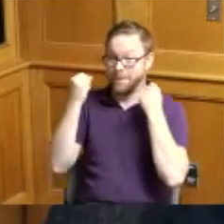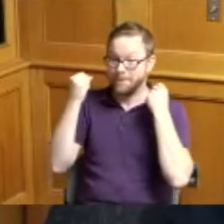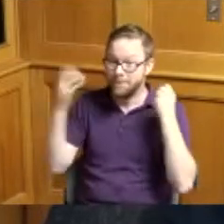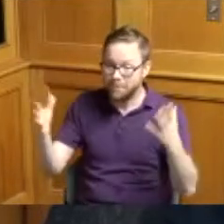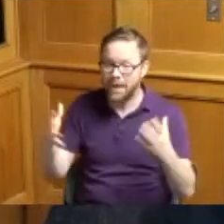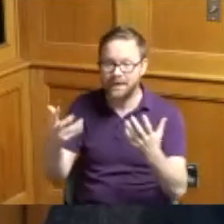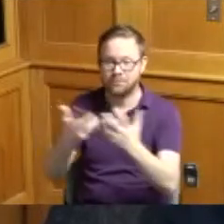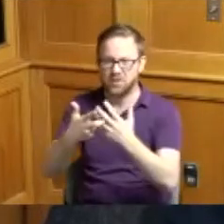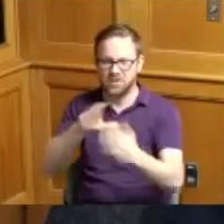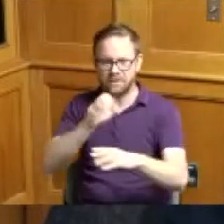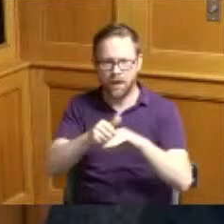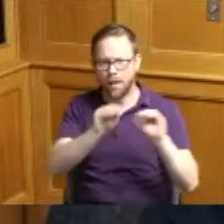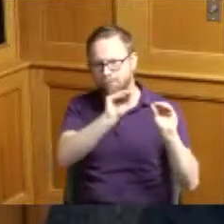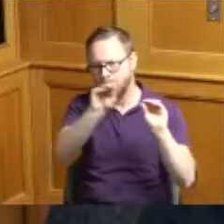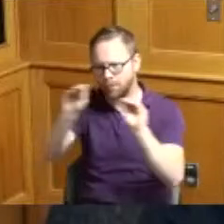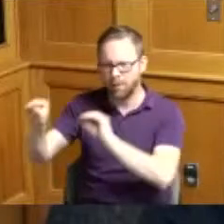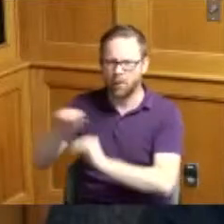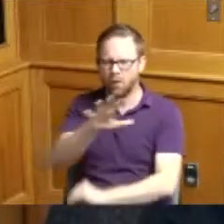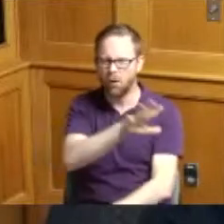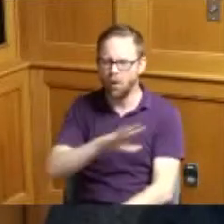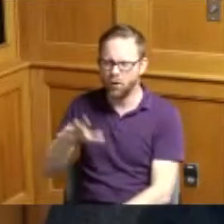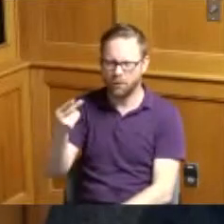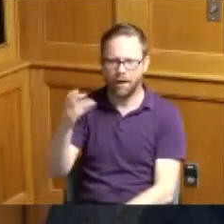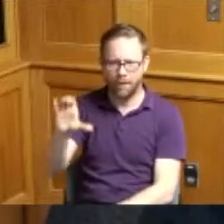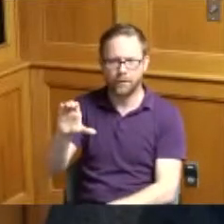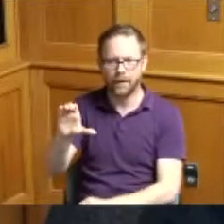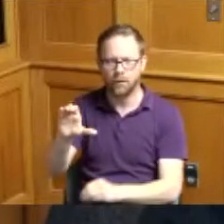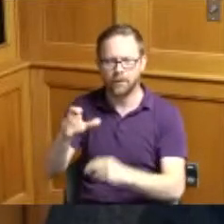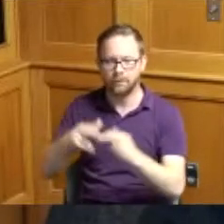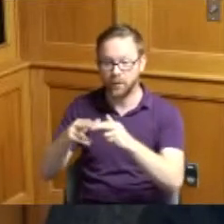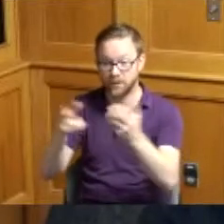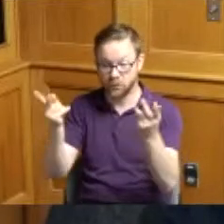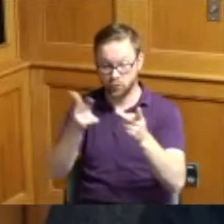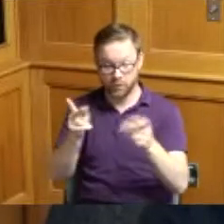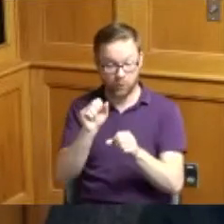County and all of our buildings so that those that work for the county and visit our buildings have